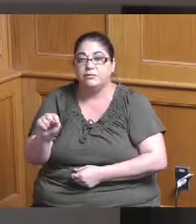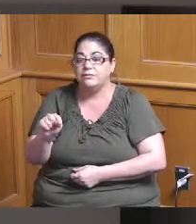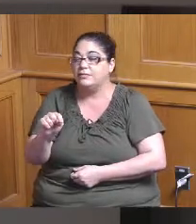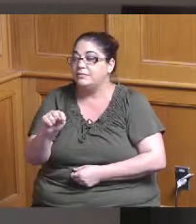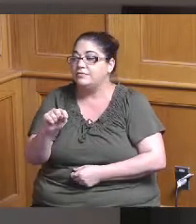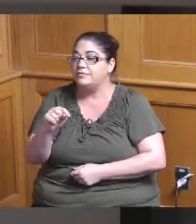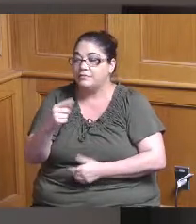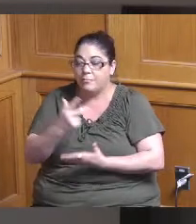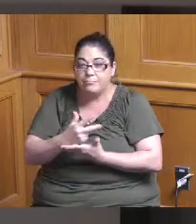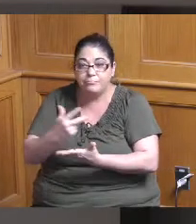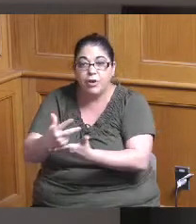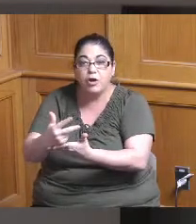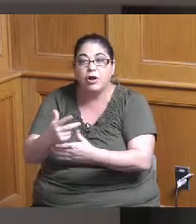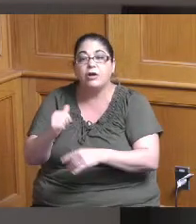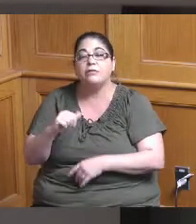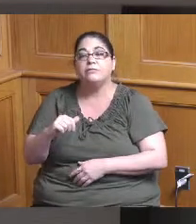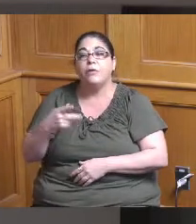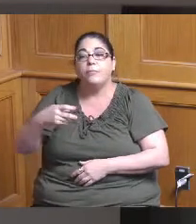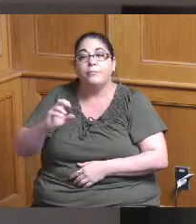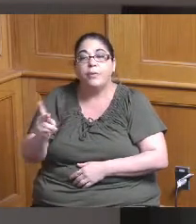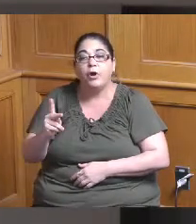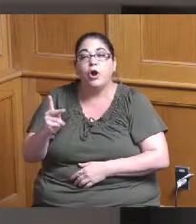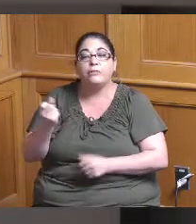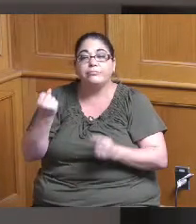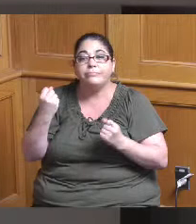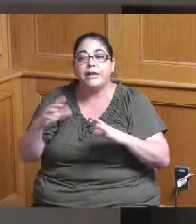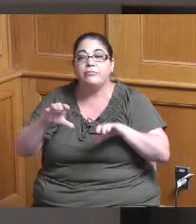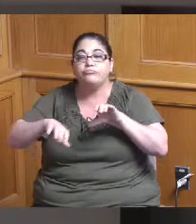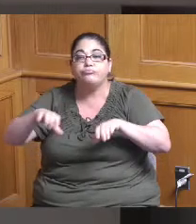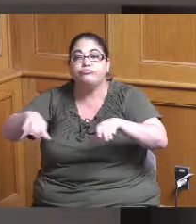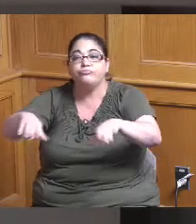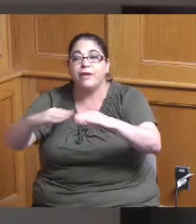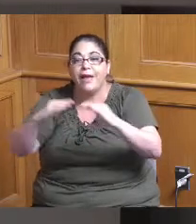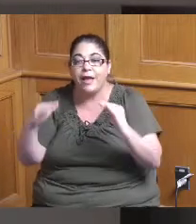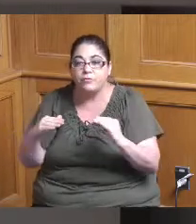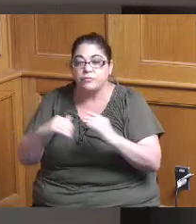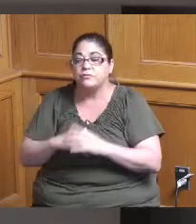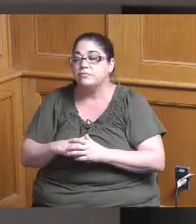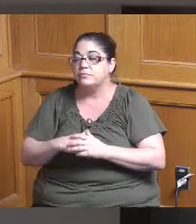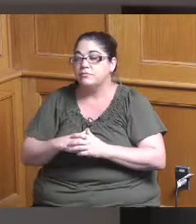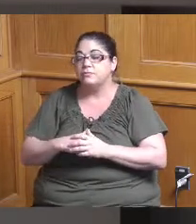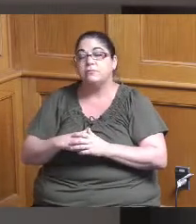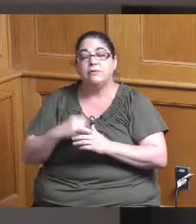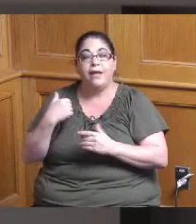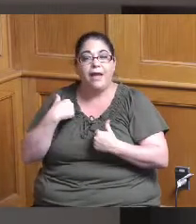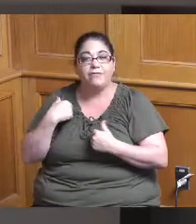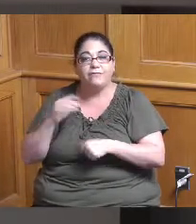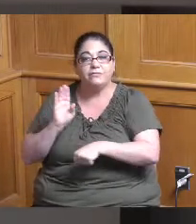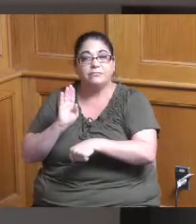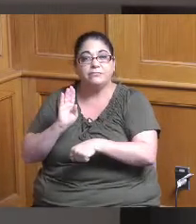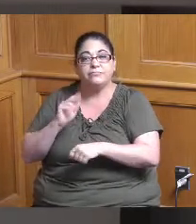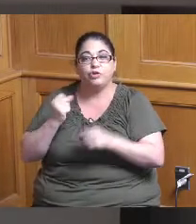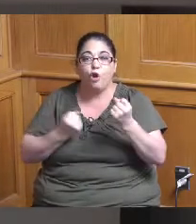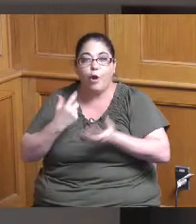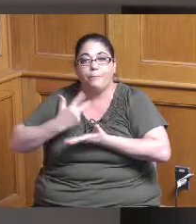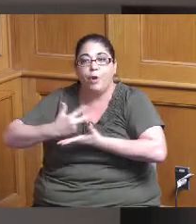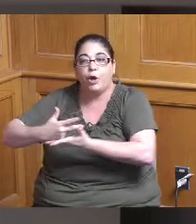family homes some multiple multi-family homes some commercial space and some car parking storage so